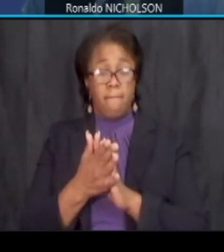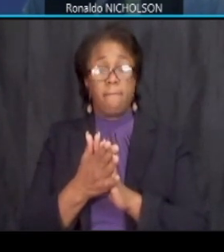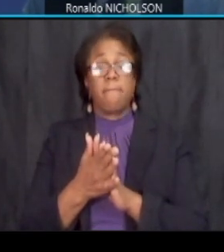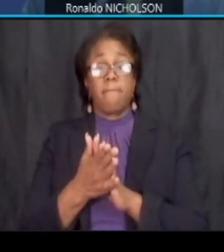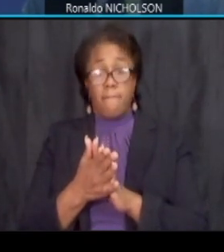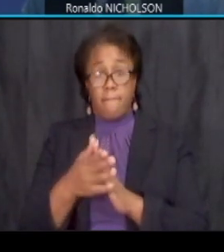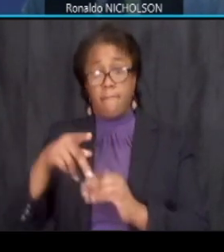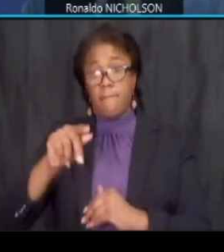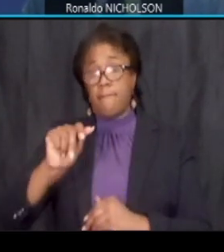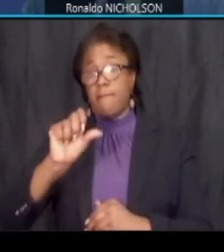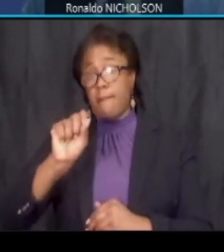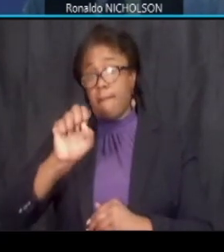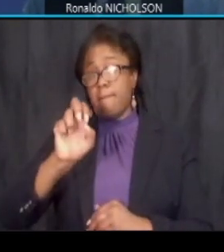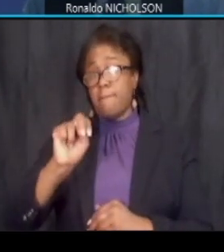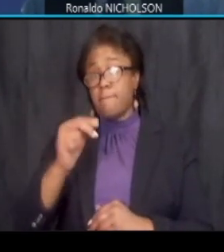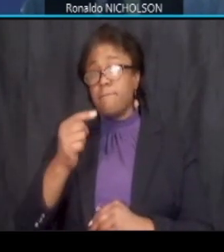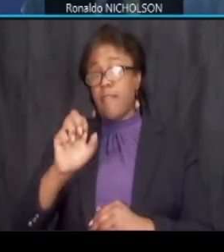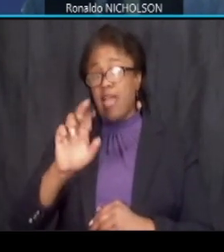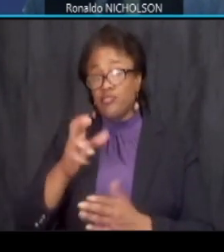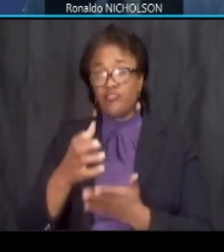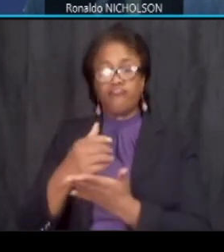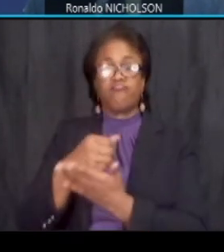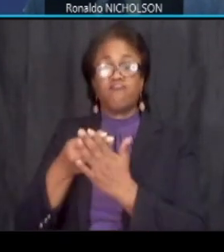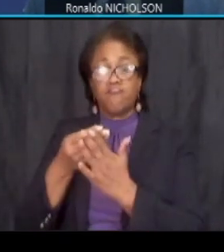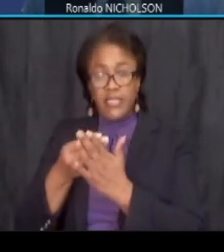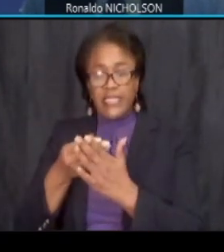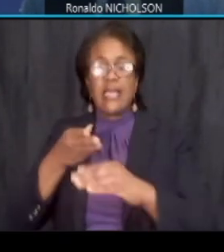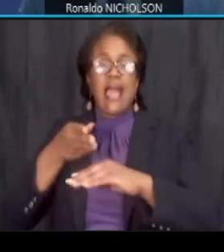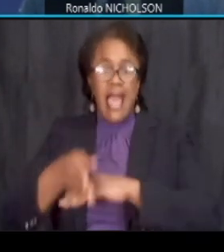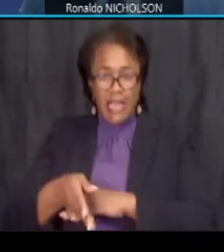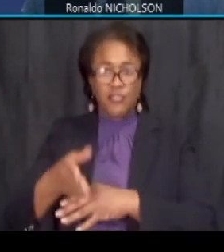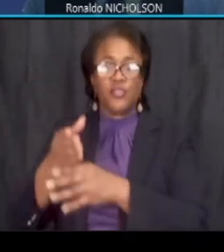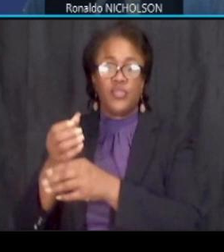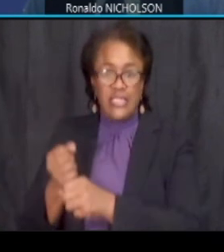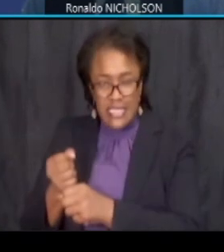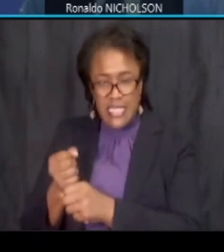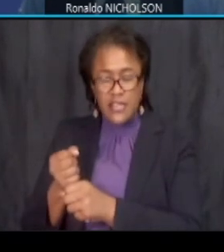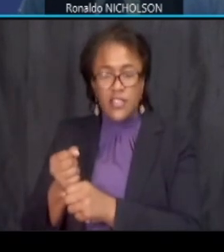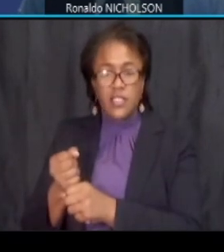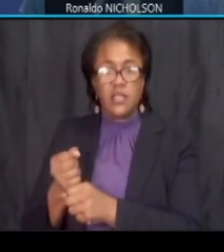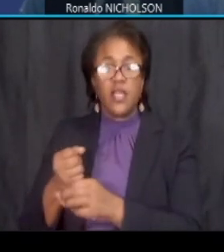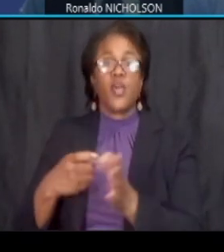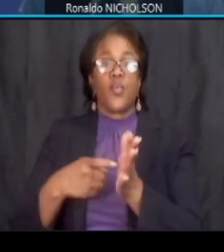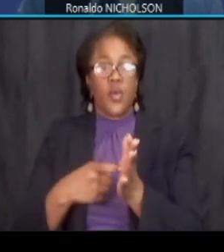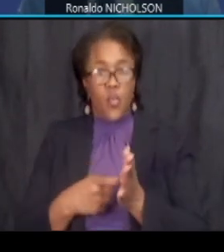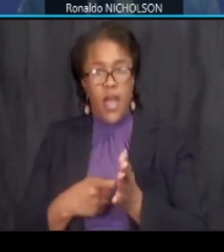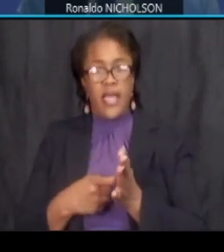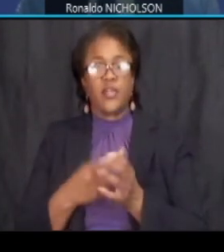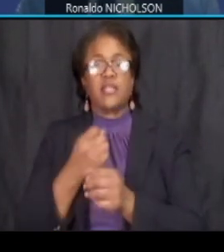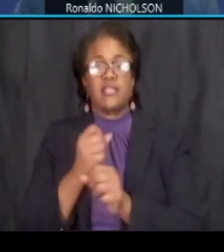as as we call it after we have received the required safety certifications